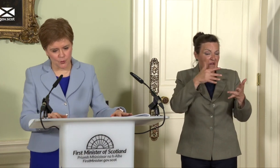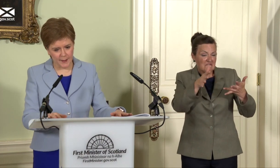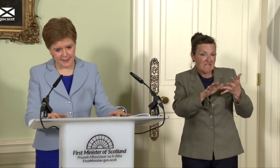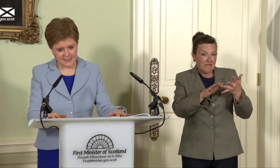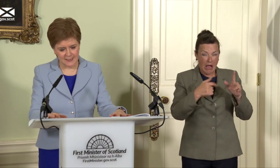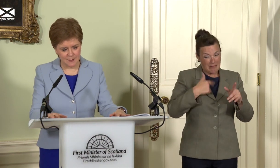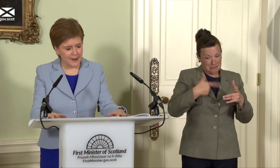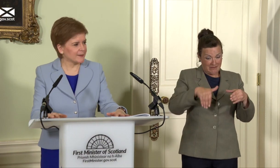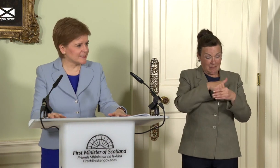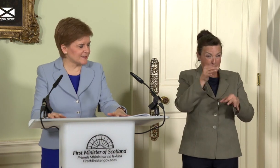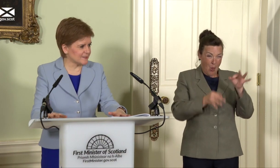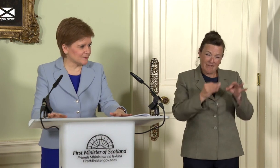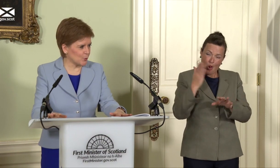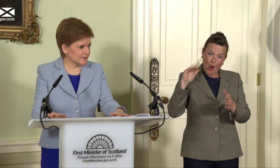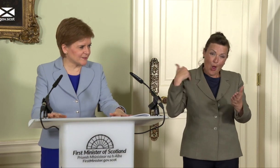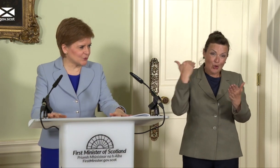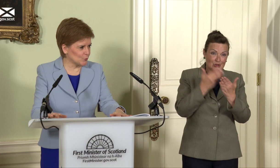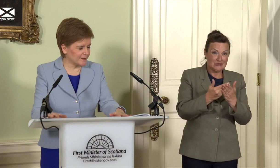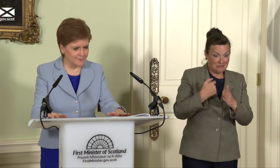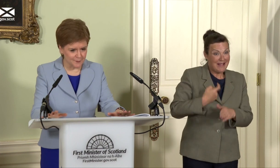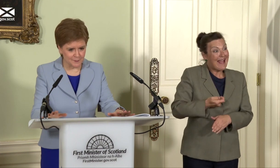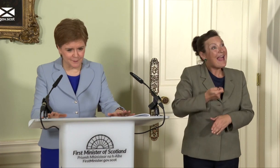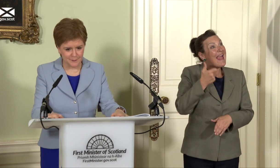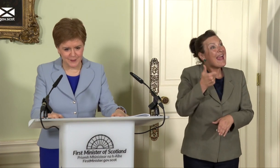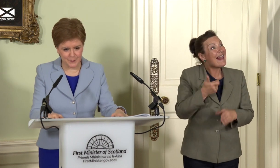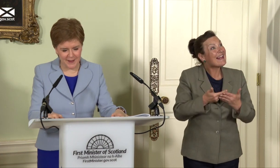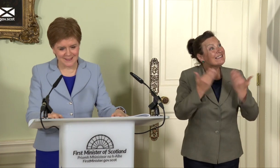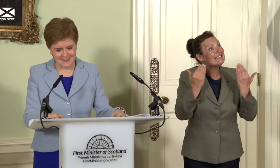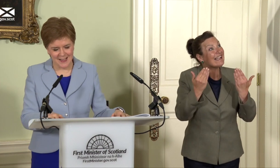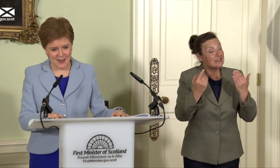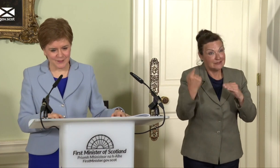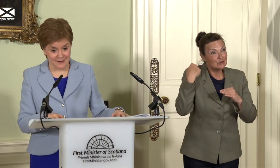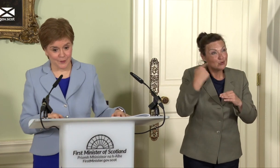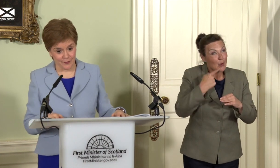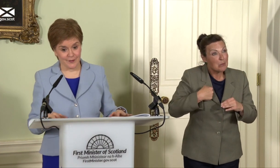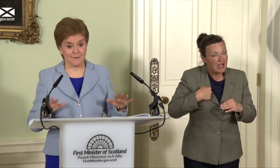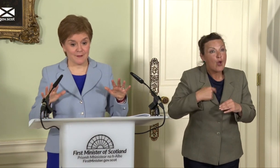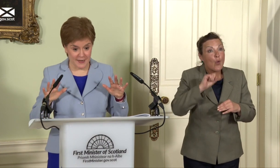back to my earlier days in politics and told me that 50/50 for independence was anything other than a very, very